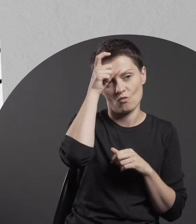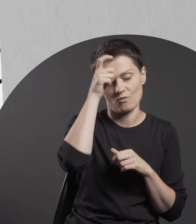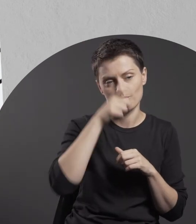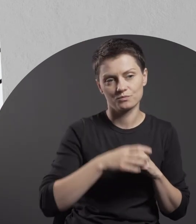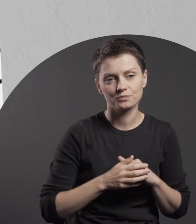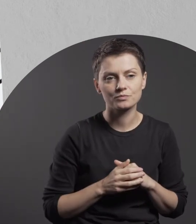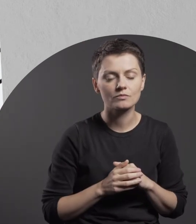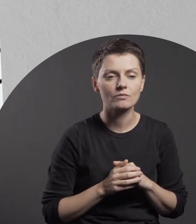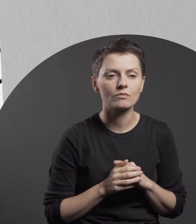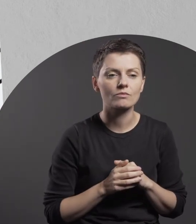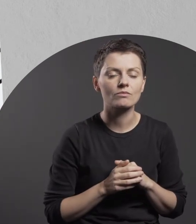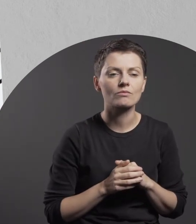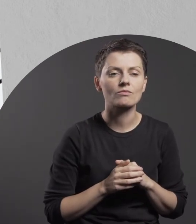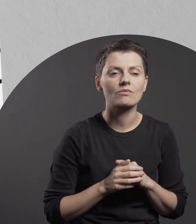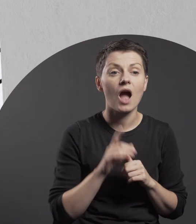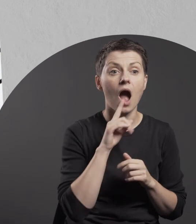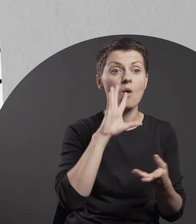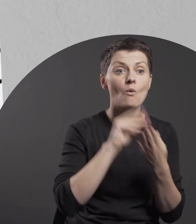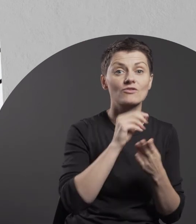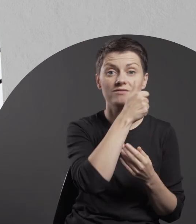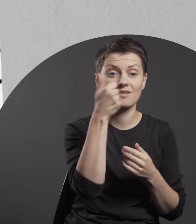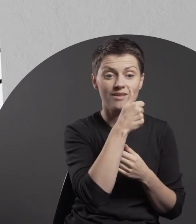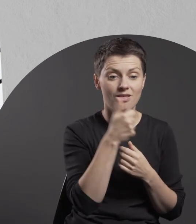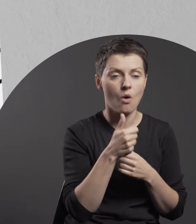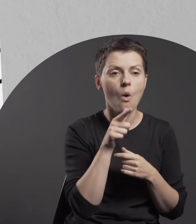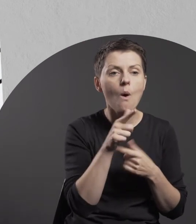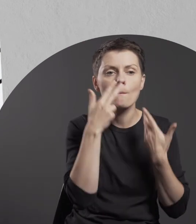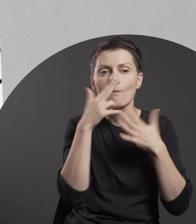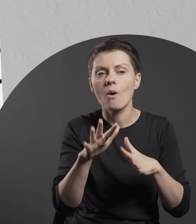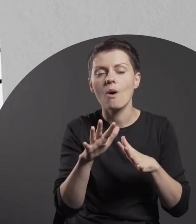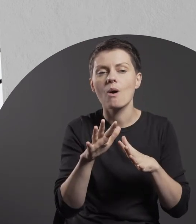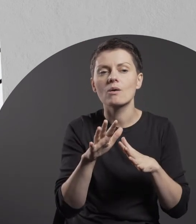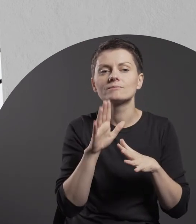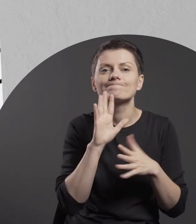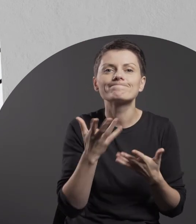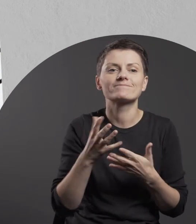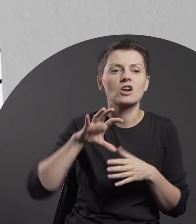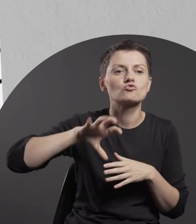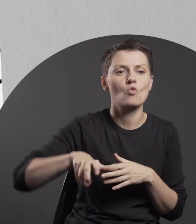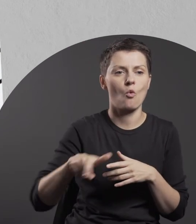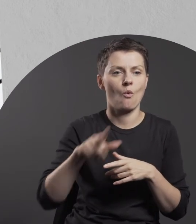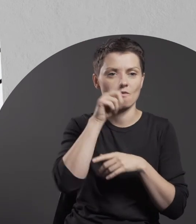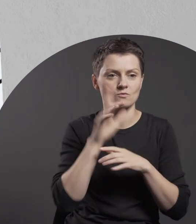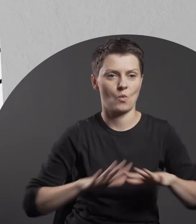while its multiplication illustrates a community of sorts.